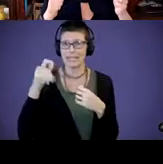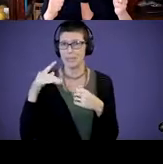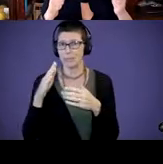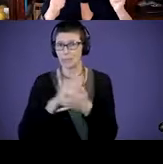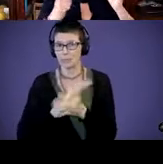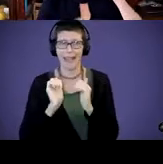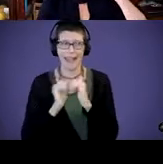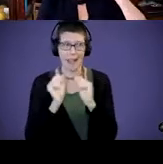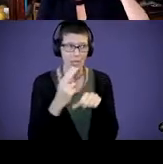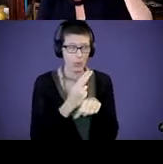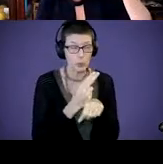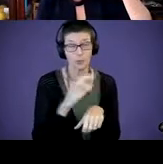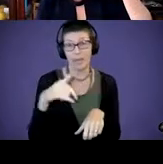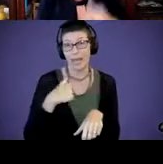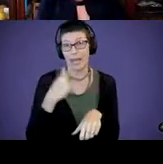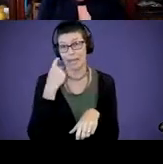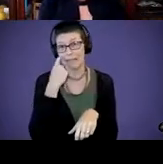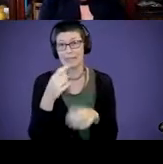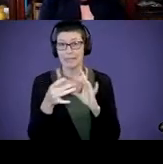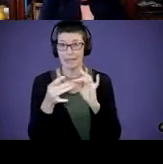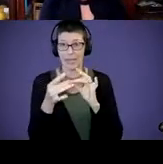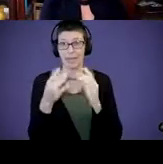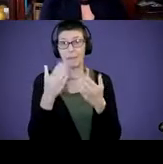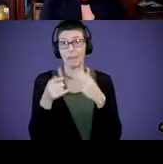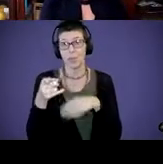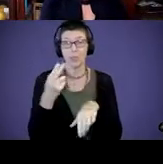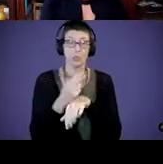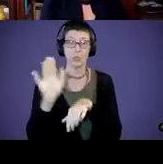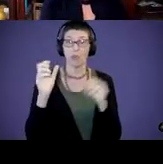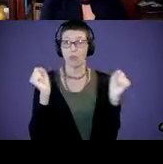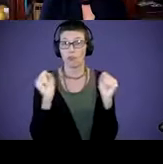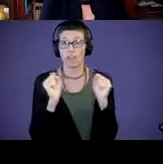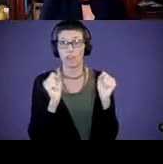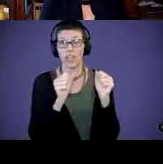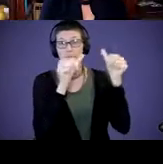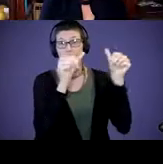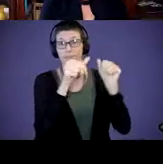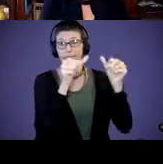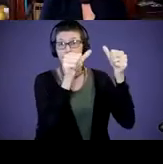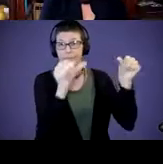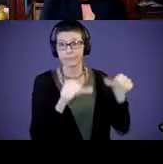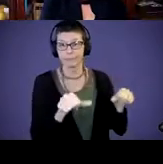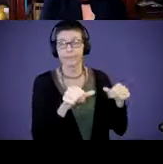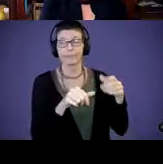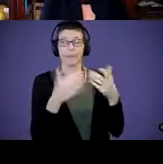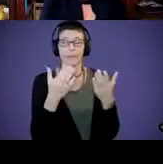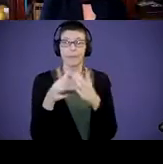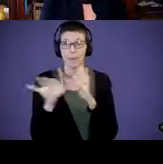you tape it up to your refrigerator as a reminder. Maybe you pick one sheet, maybe it's the semantics